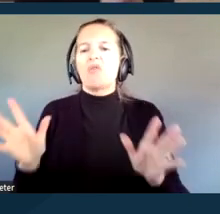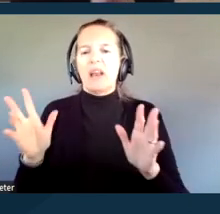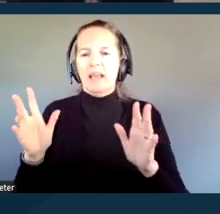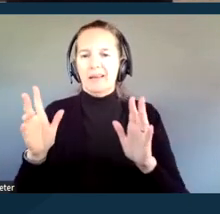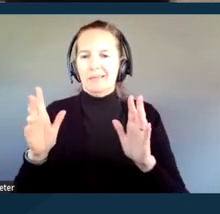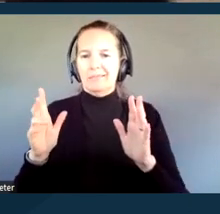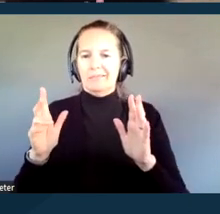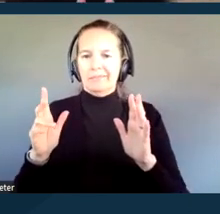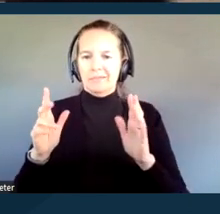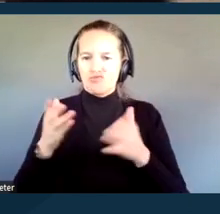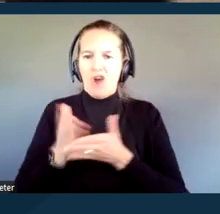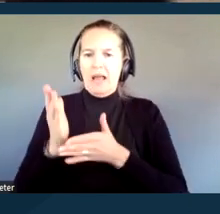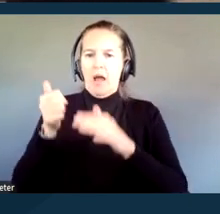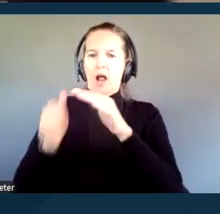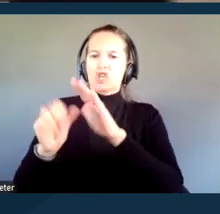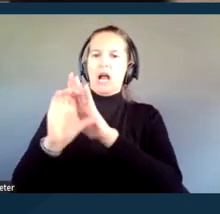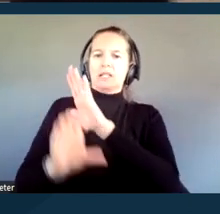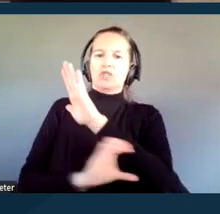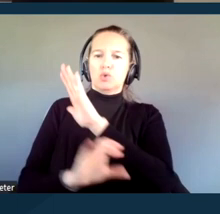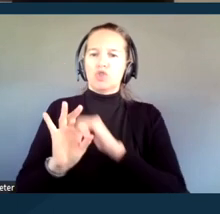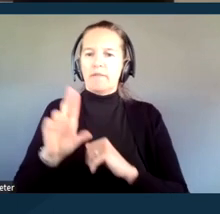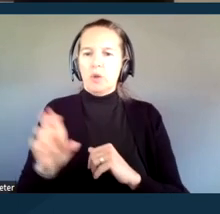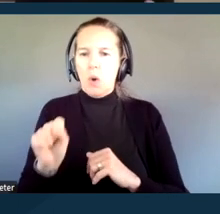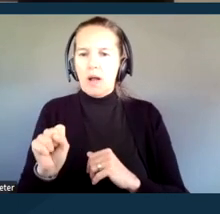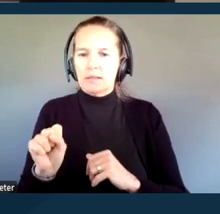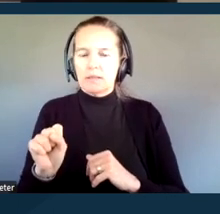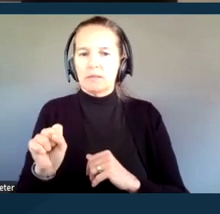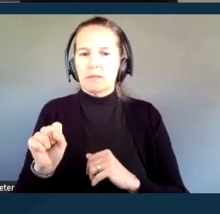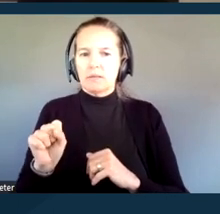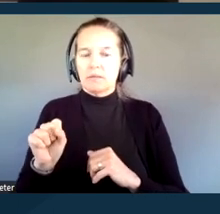it is so important that we're looking not just at the primary preference of that person,